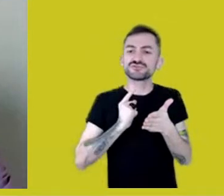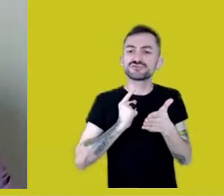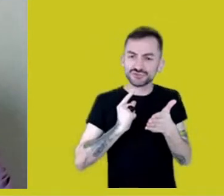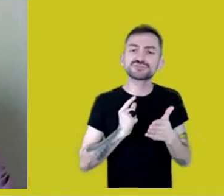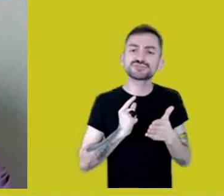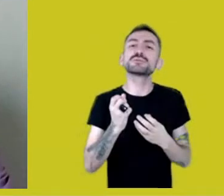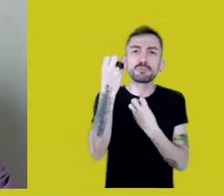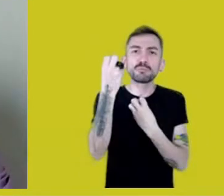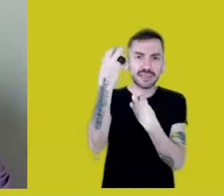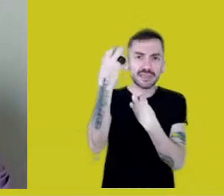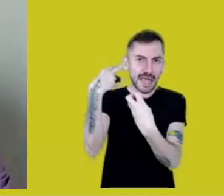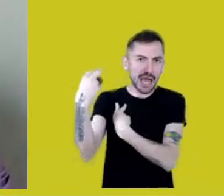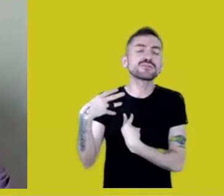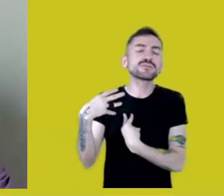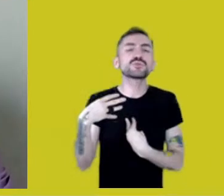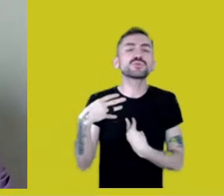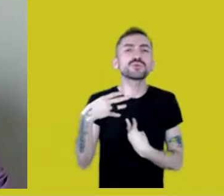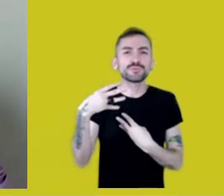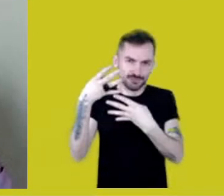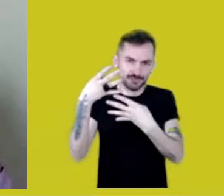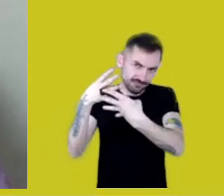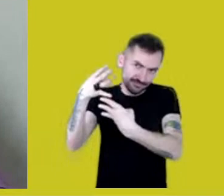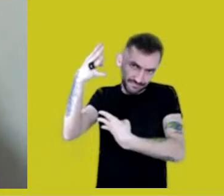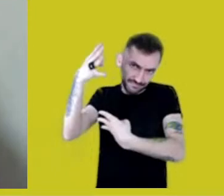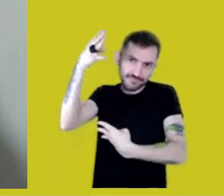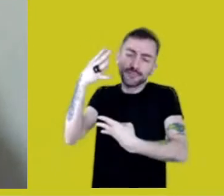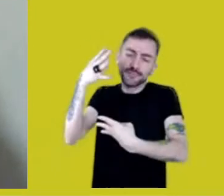and one of them, which you have already commented on a lot,